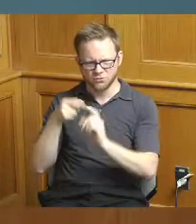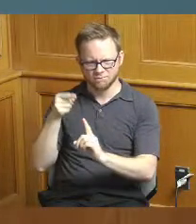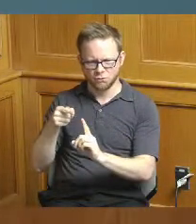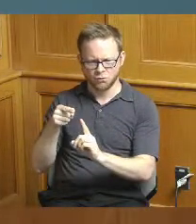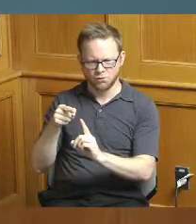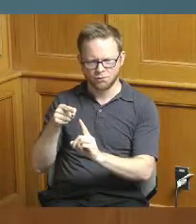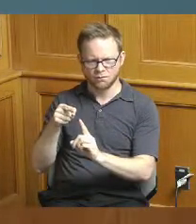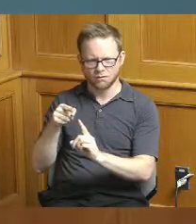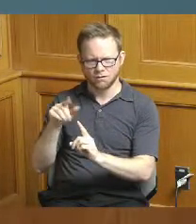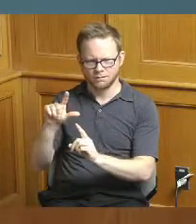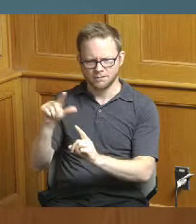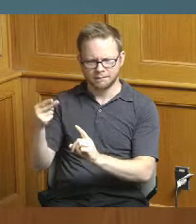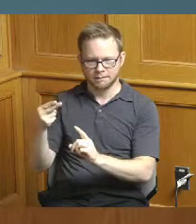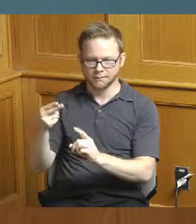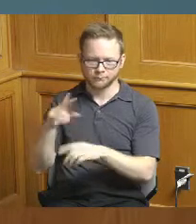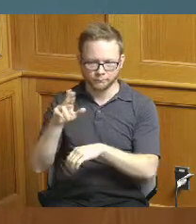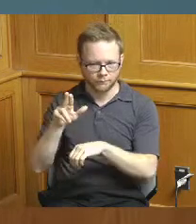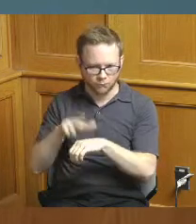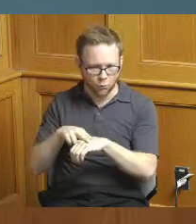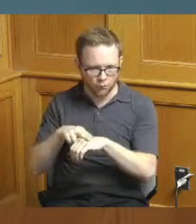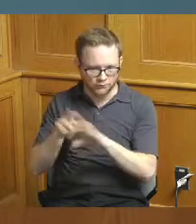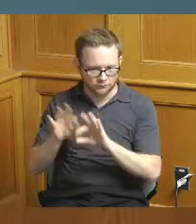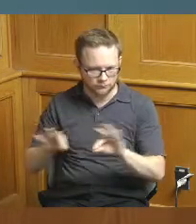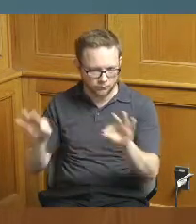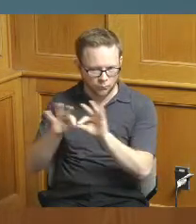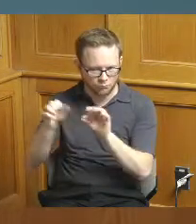of course we need that up there but what I was going to say is